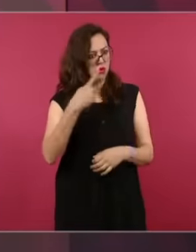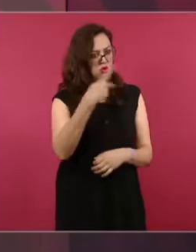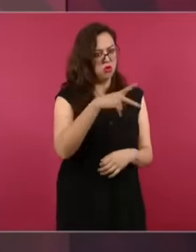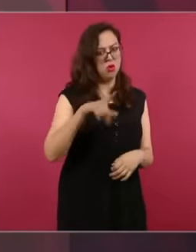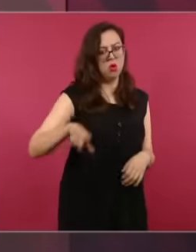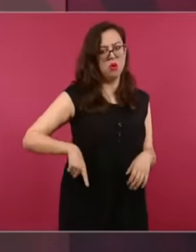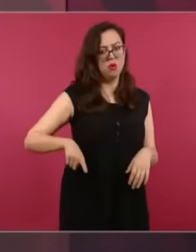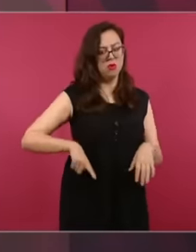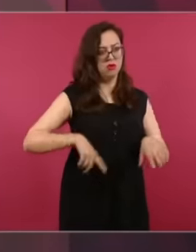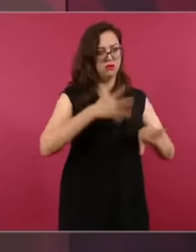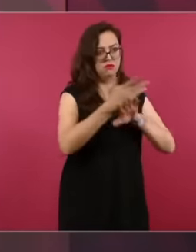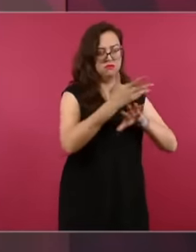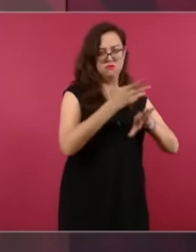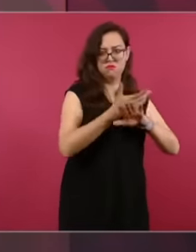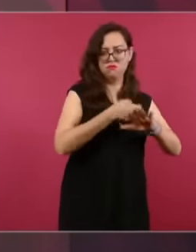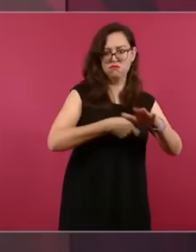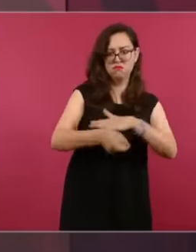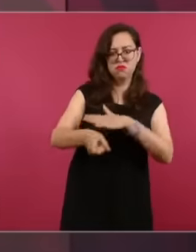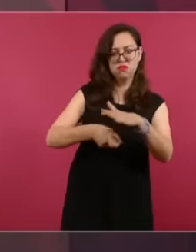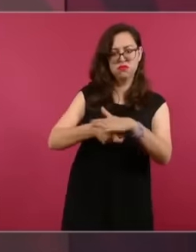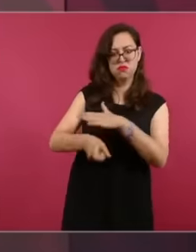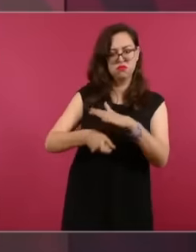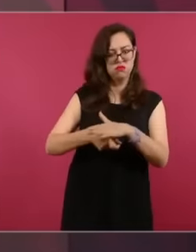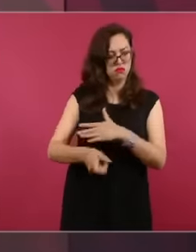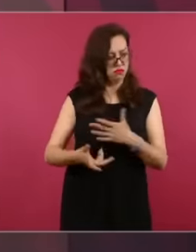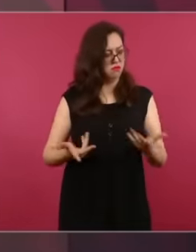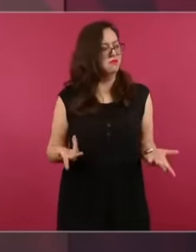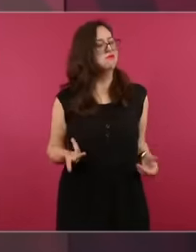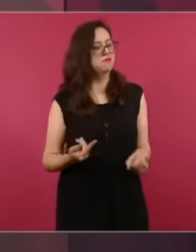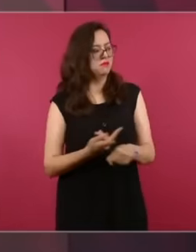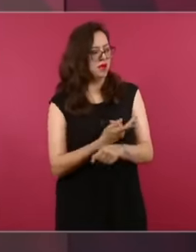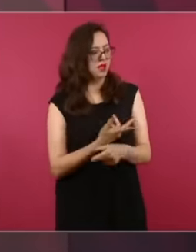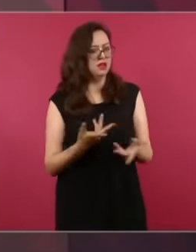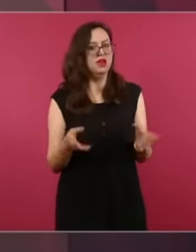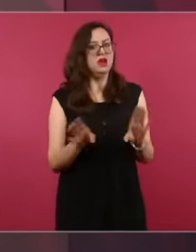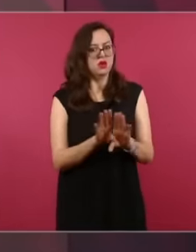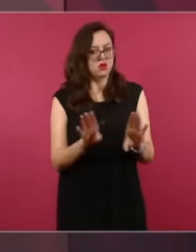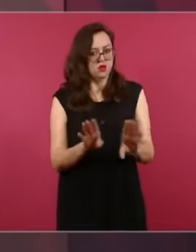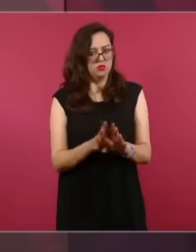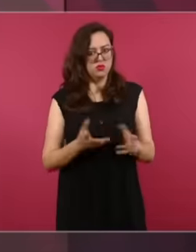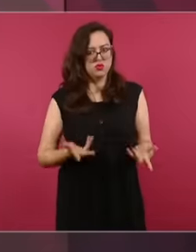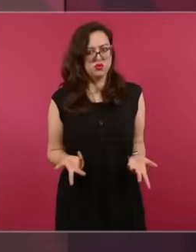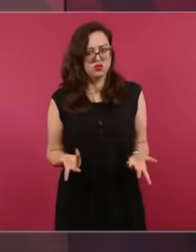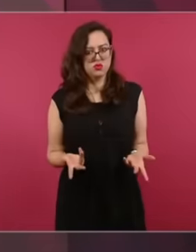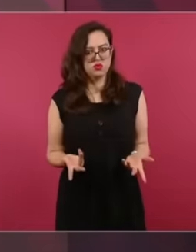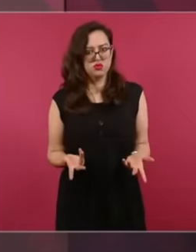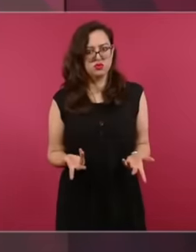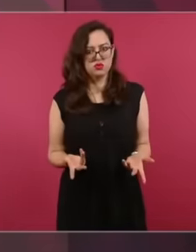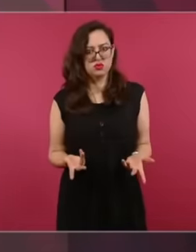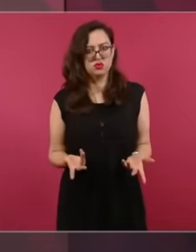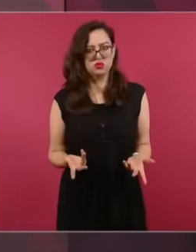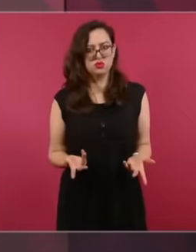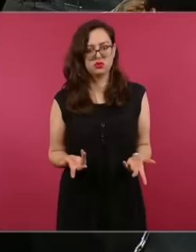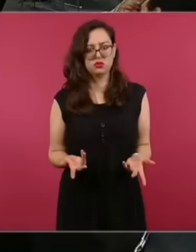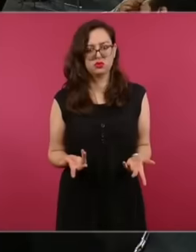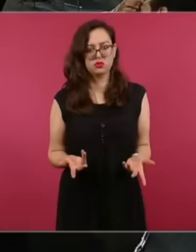What's wrong with you? But also,